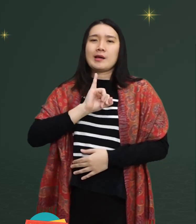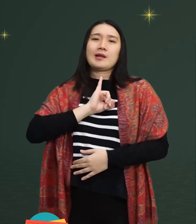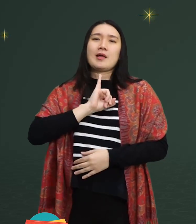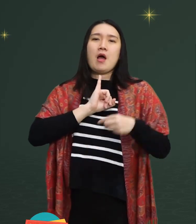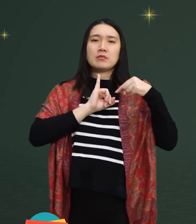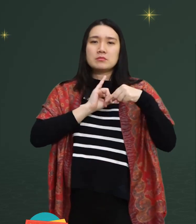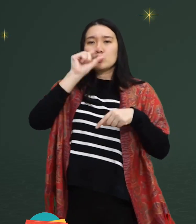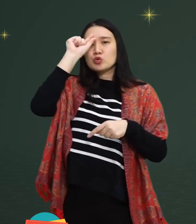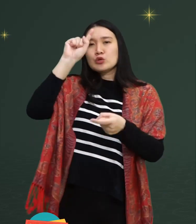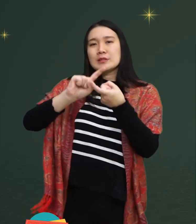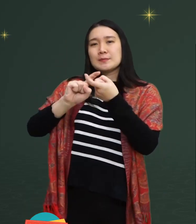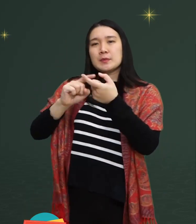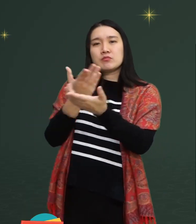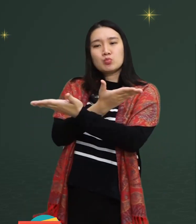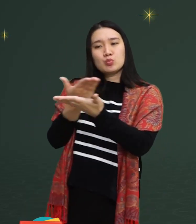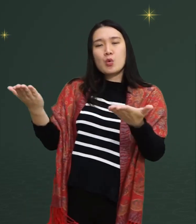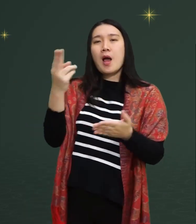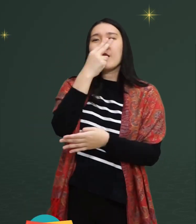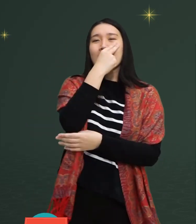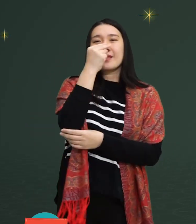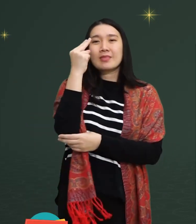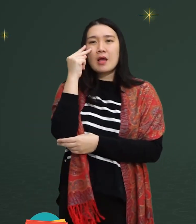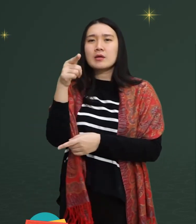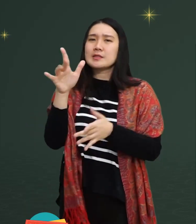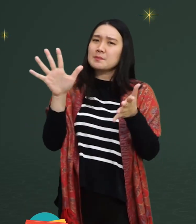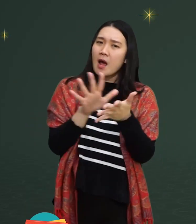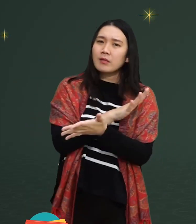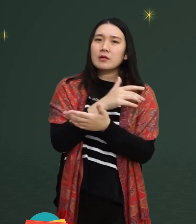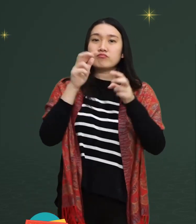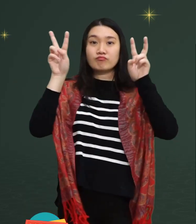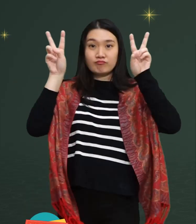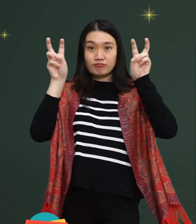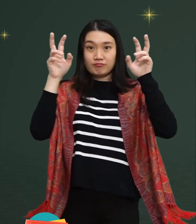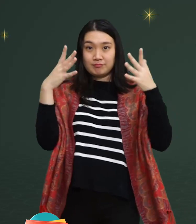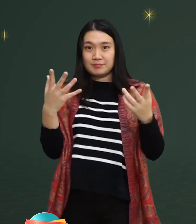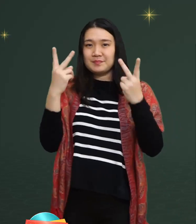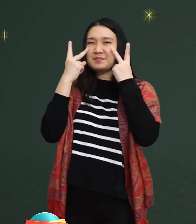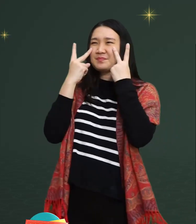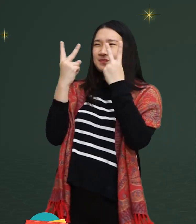because according to him Braille is a identity for Netra's friends